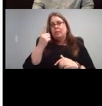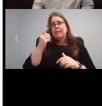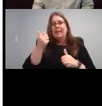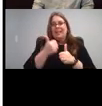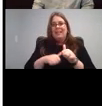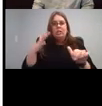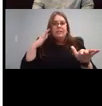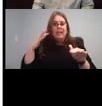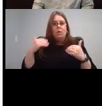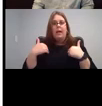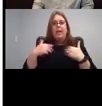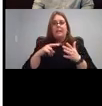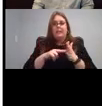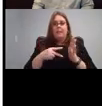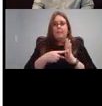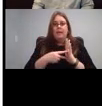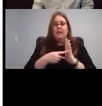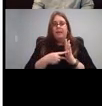But once you move down there we go and